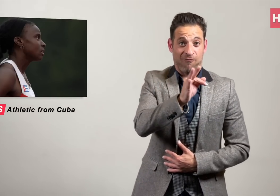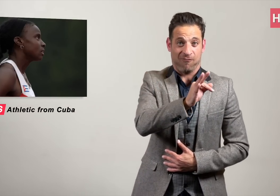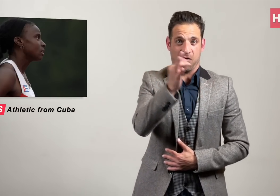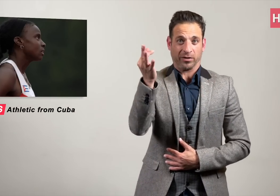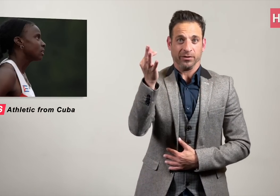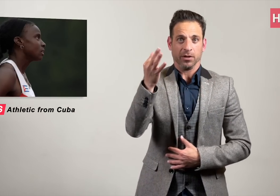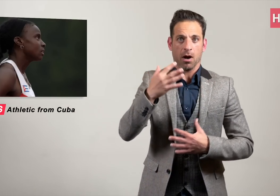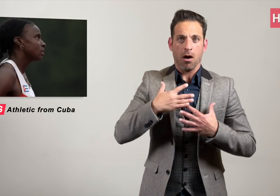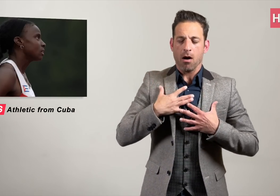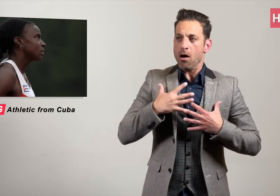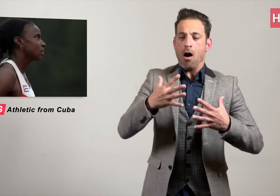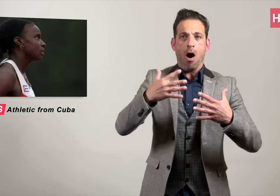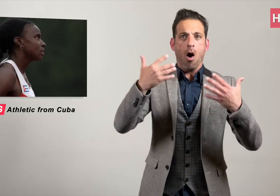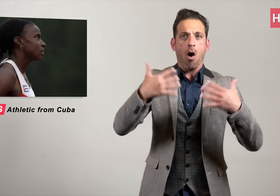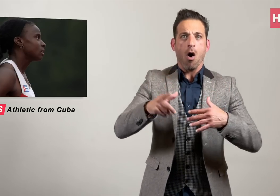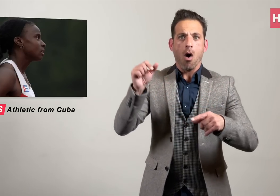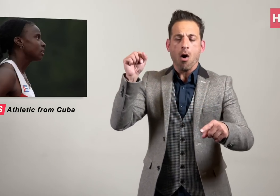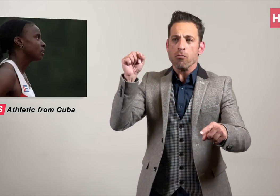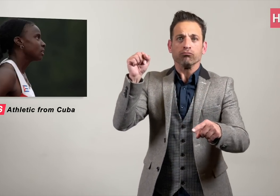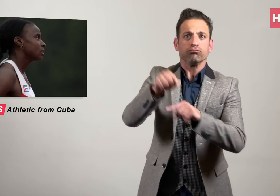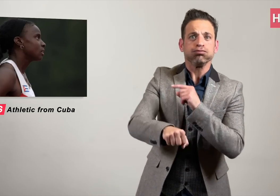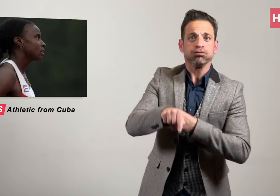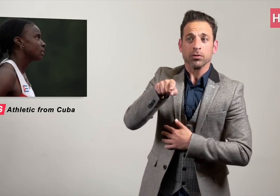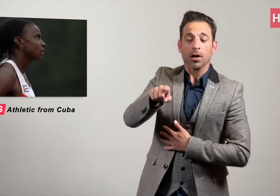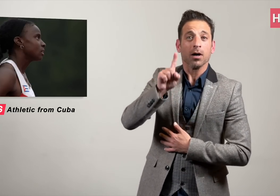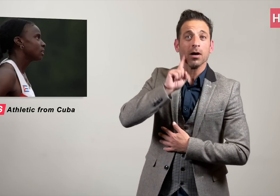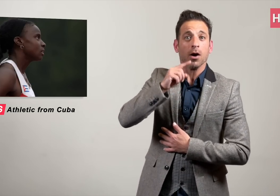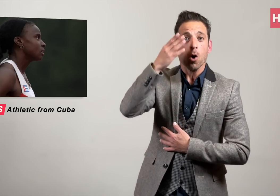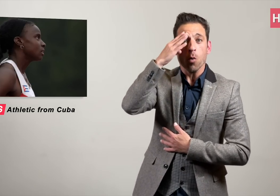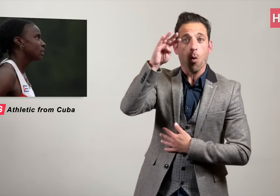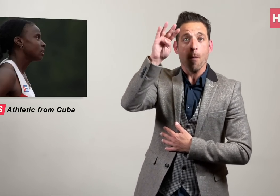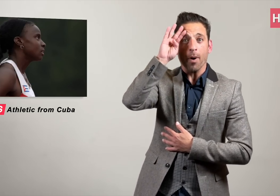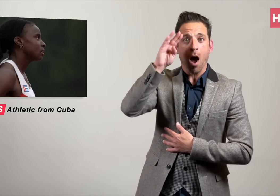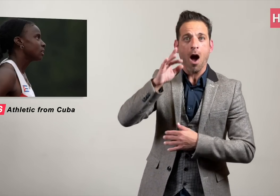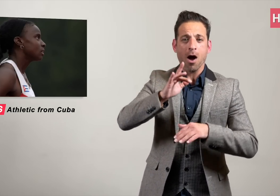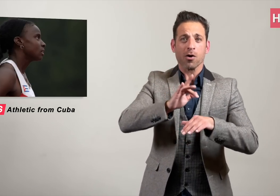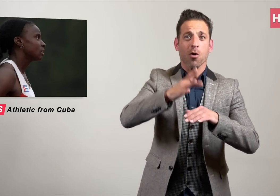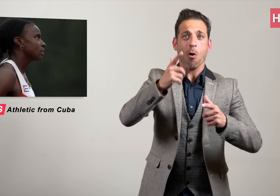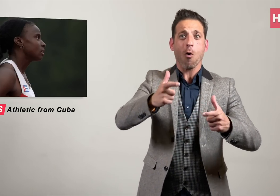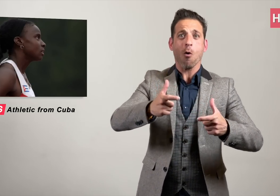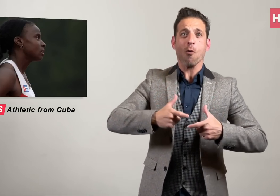an unimaginable upset victory when